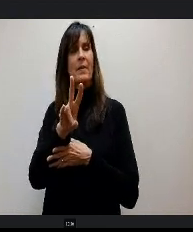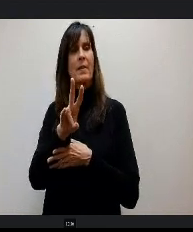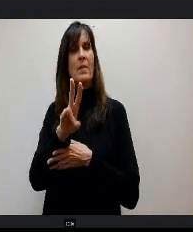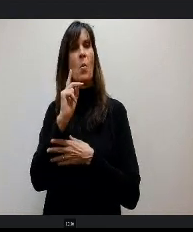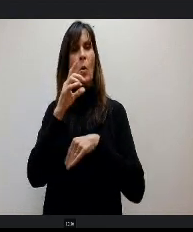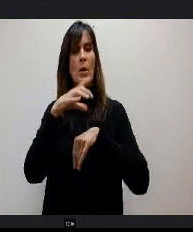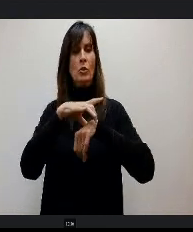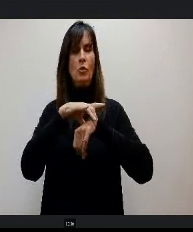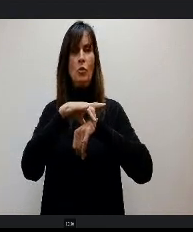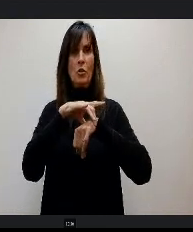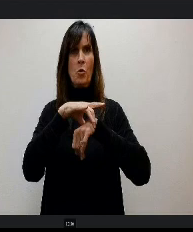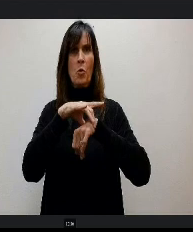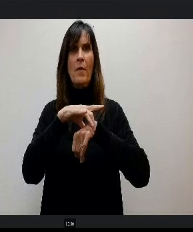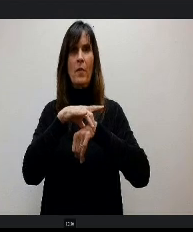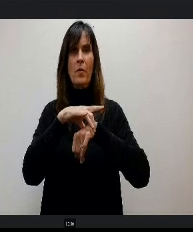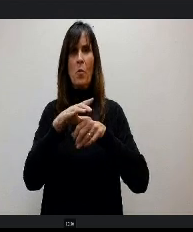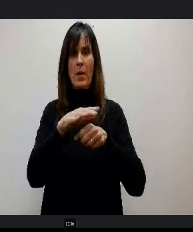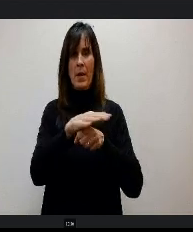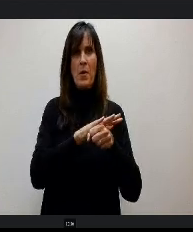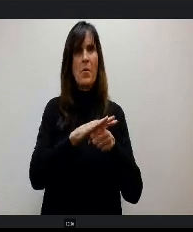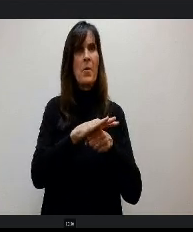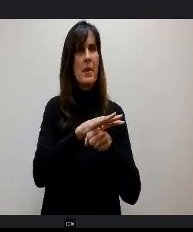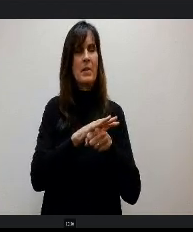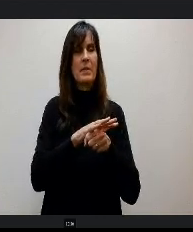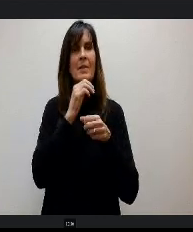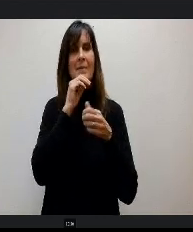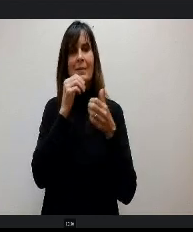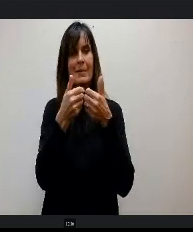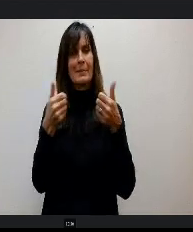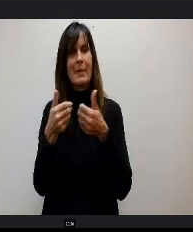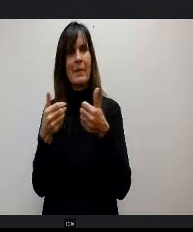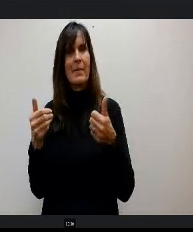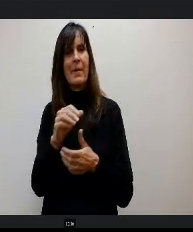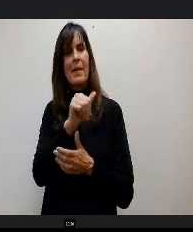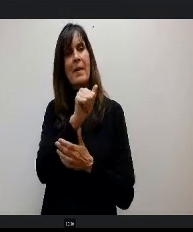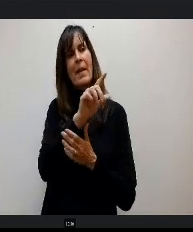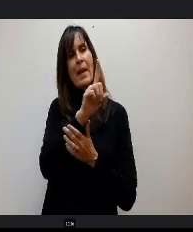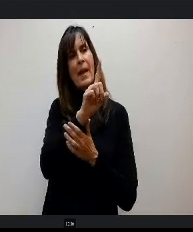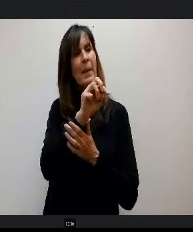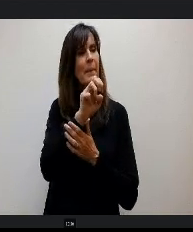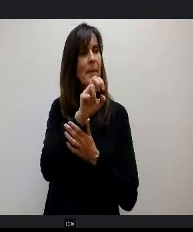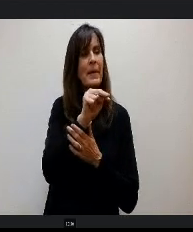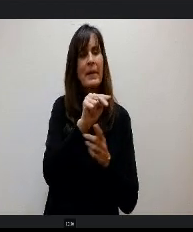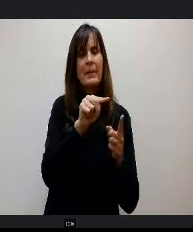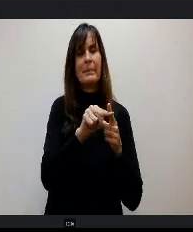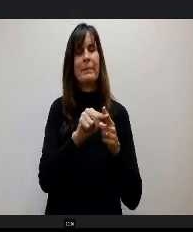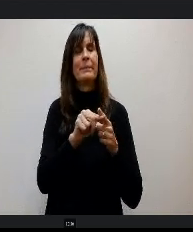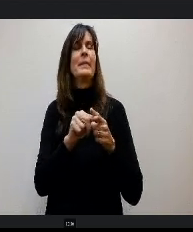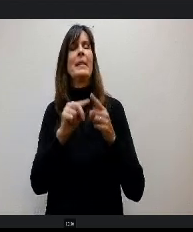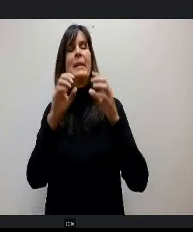positions rather than splitting it out and have an admin in one and teachers and classified in a different one the other